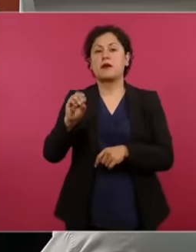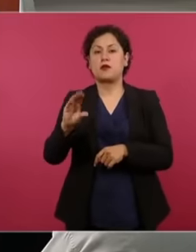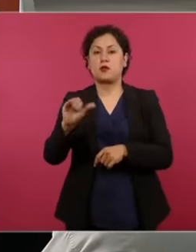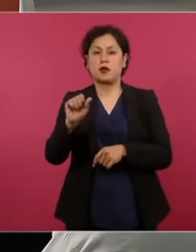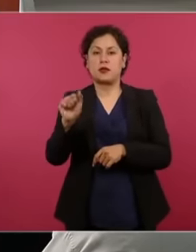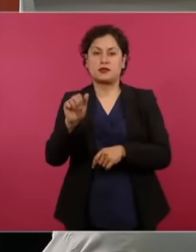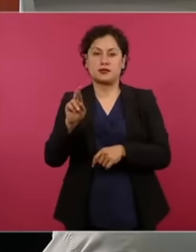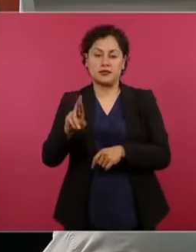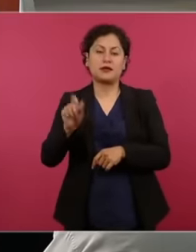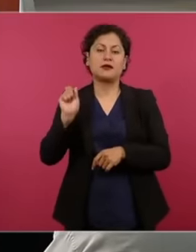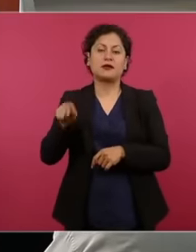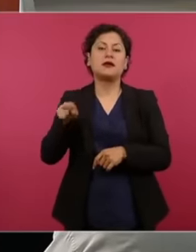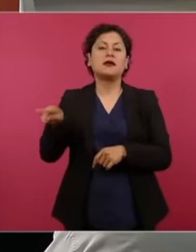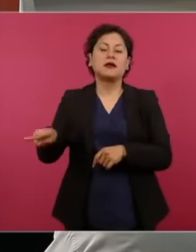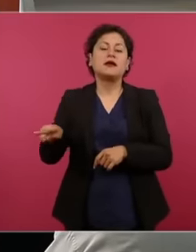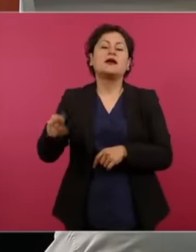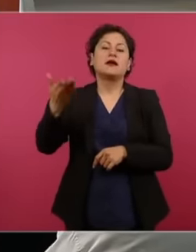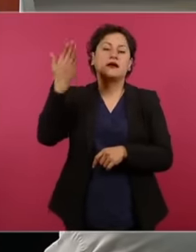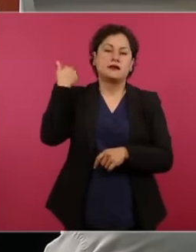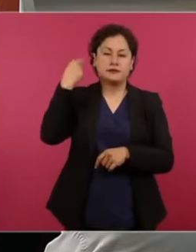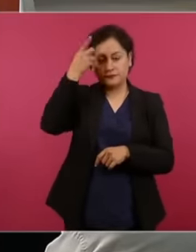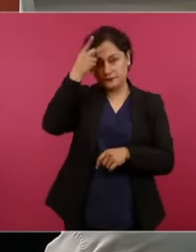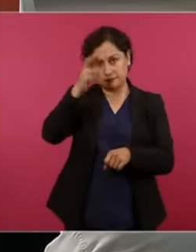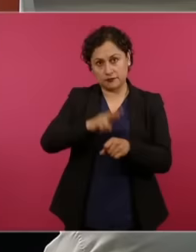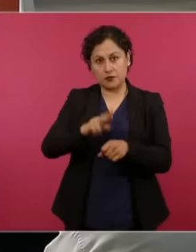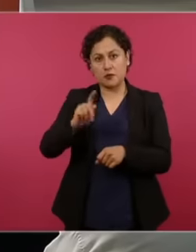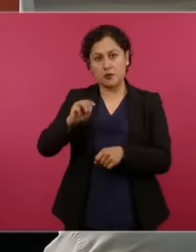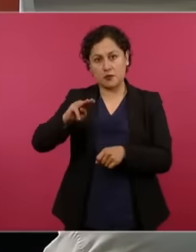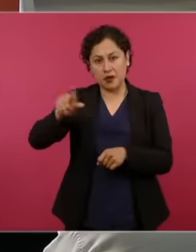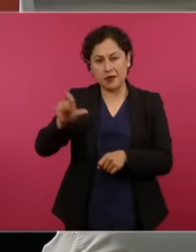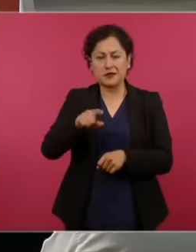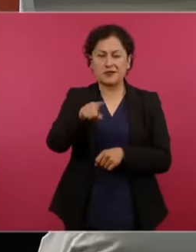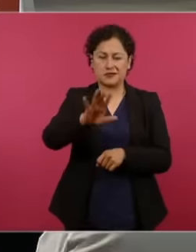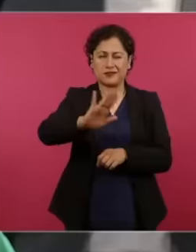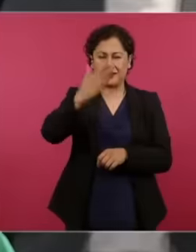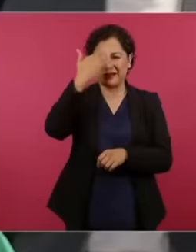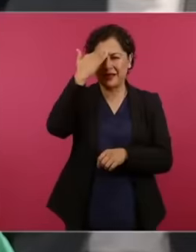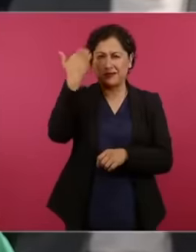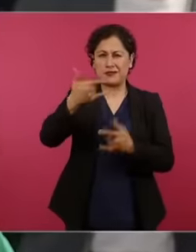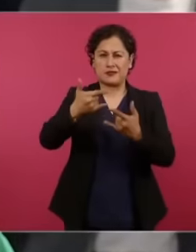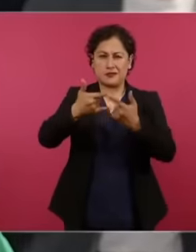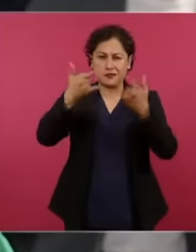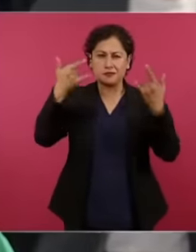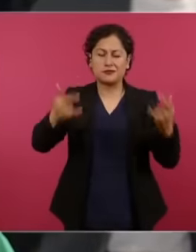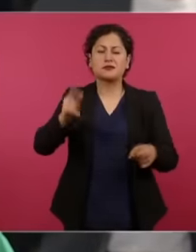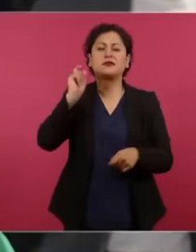all of which has led to a discussion, a controversy, and even the right.